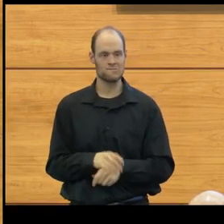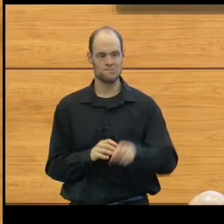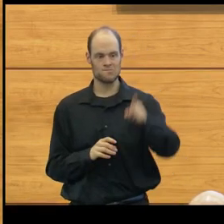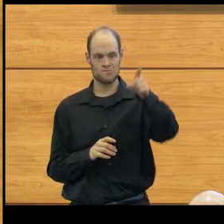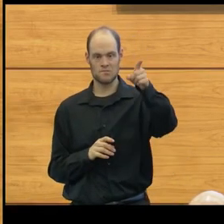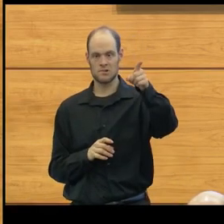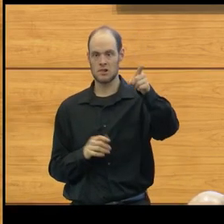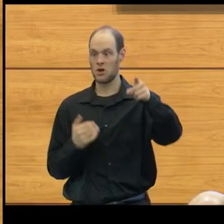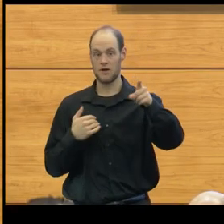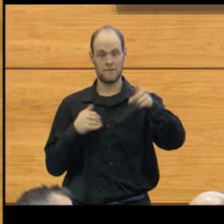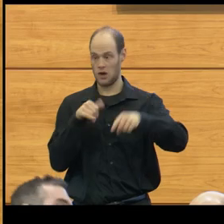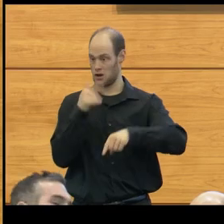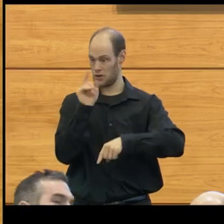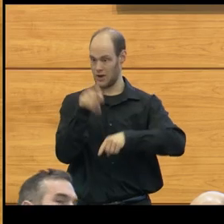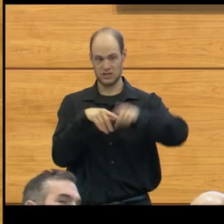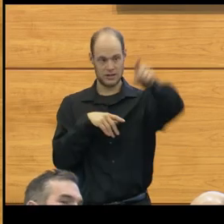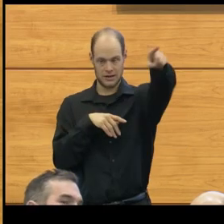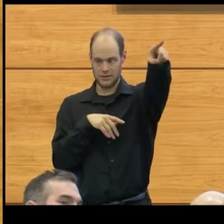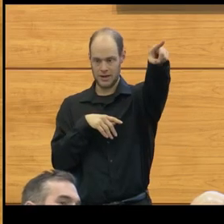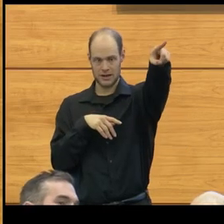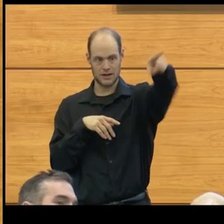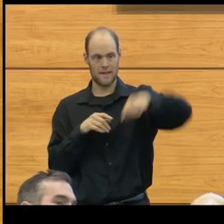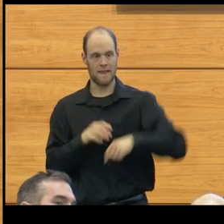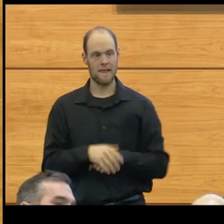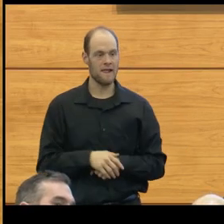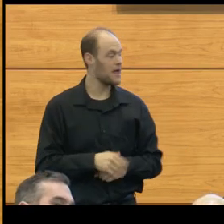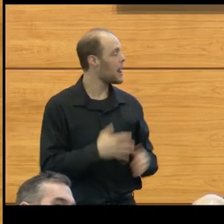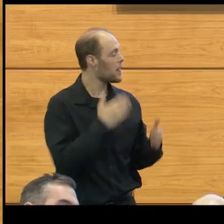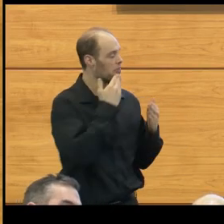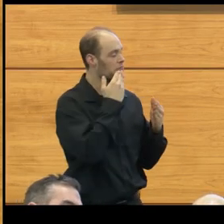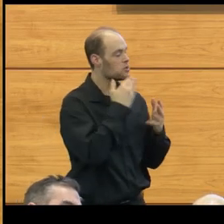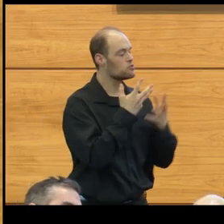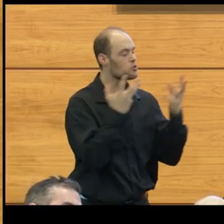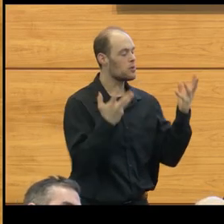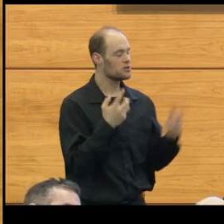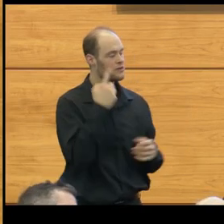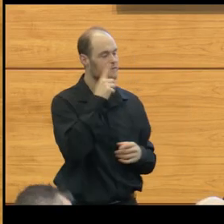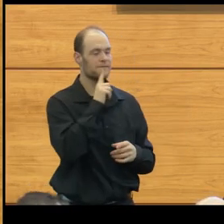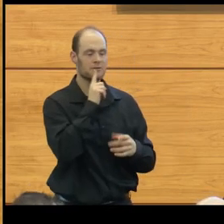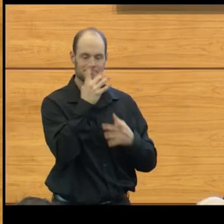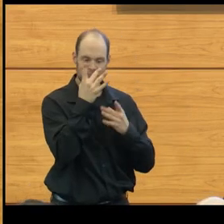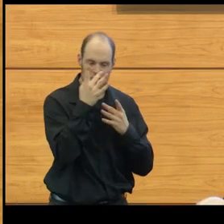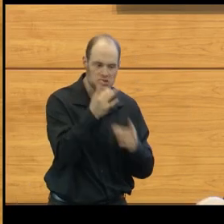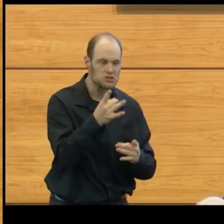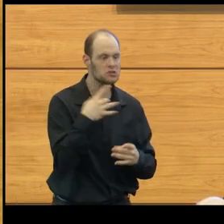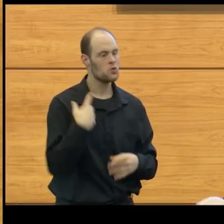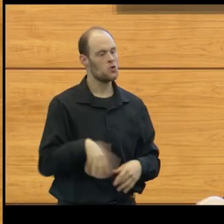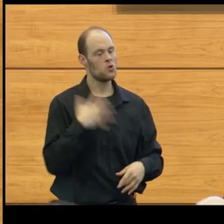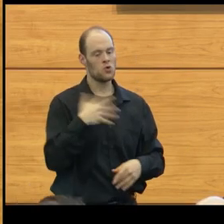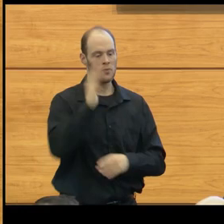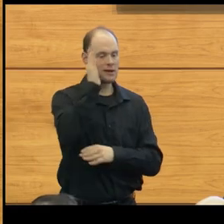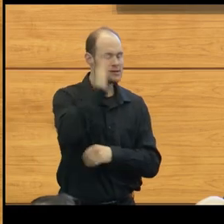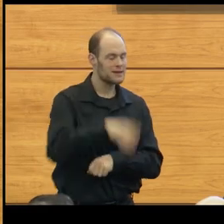We have time, another question in the back. Yes, please go ahead. Thank you very much for a very compelling presentation, I really enjoyed it.